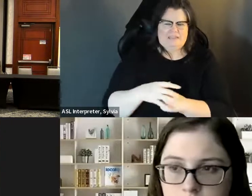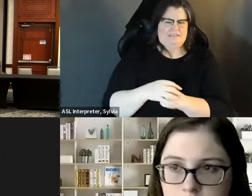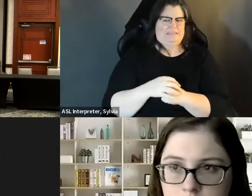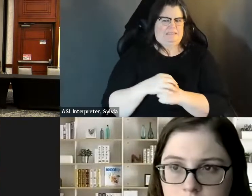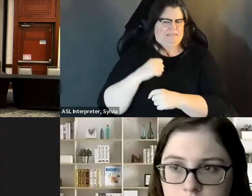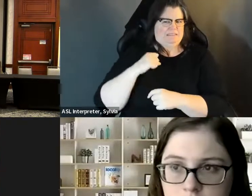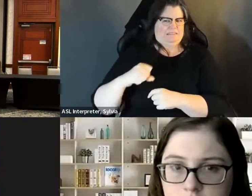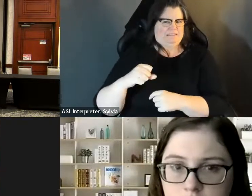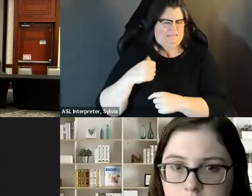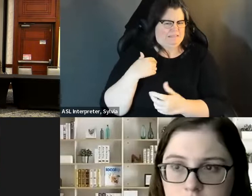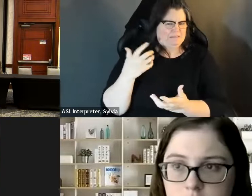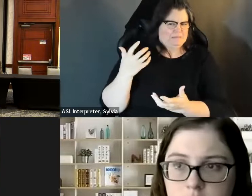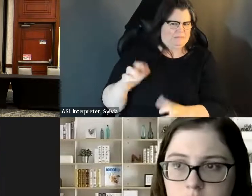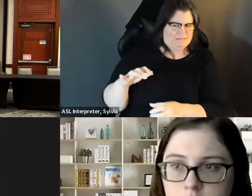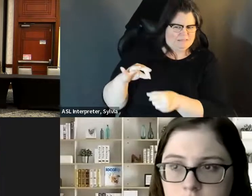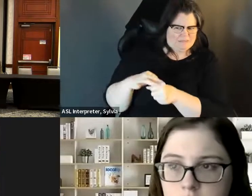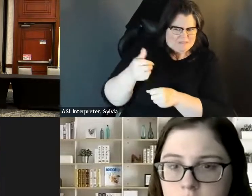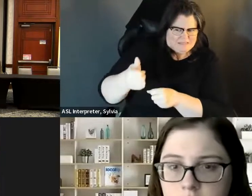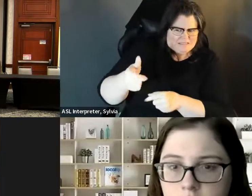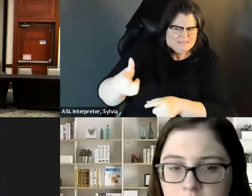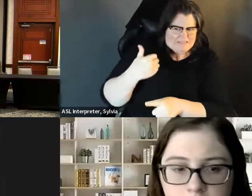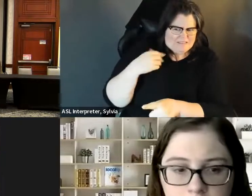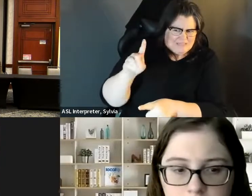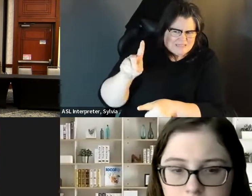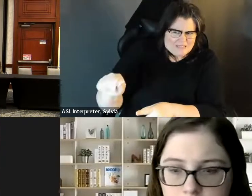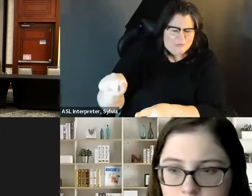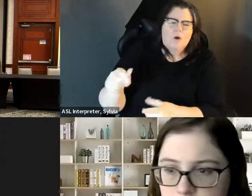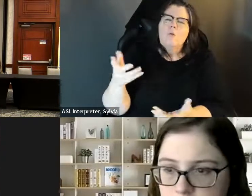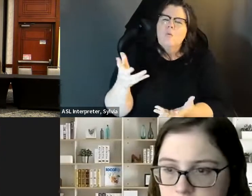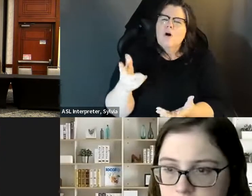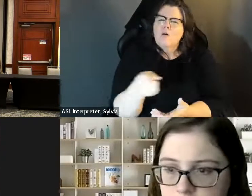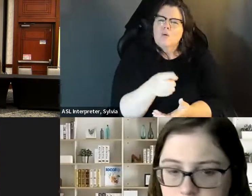answered it, but what would you say to someone outside of the disability community who may be hesitant to vote for a But what would you say to someone outside of the disability community who may be hesitant to vote for a candidate with the disability